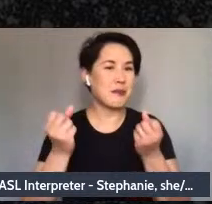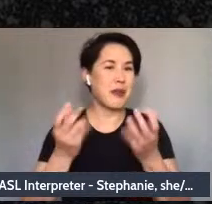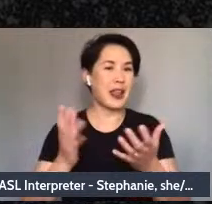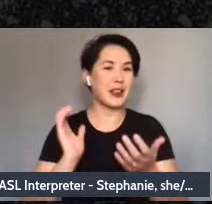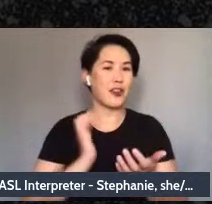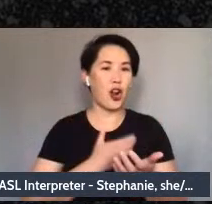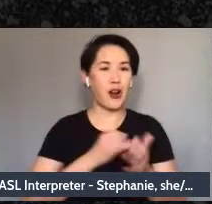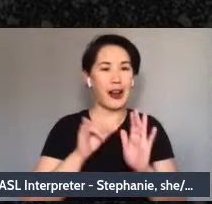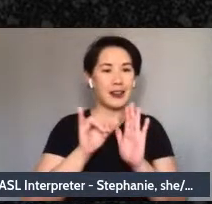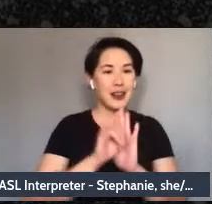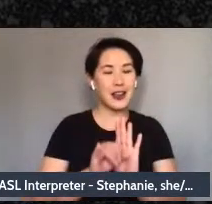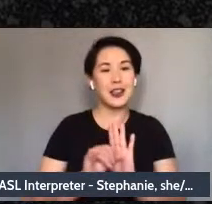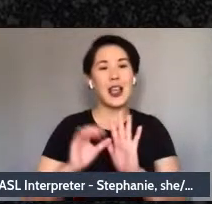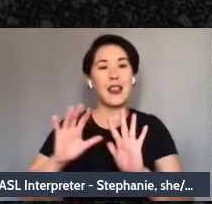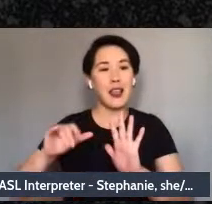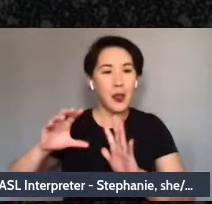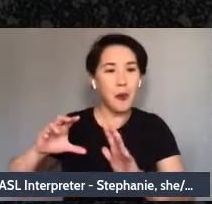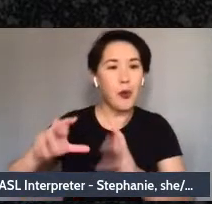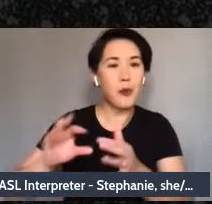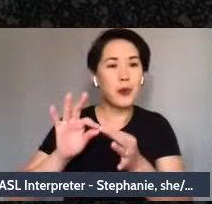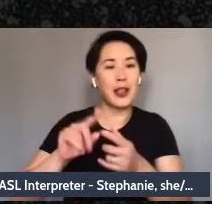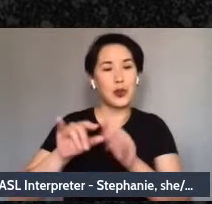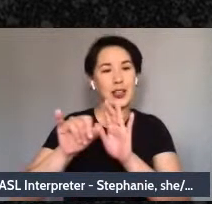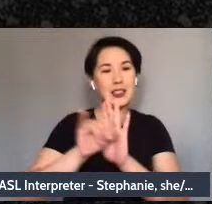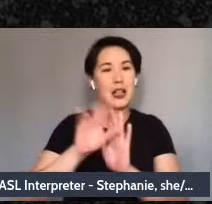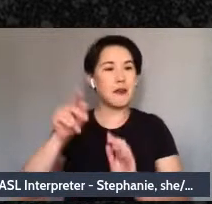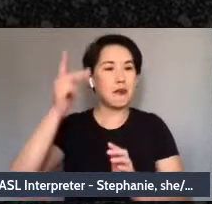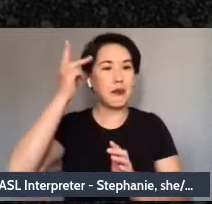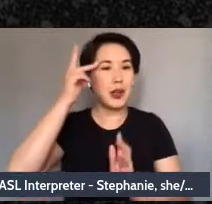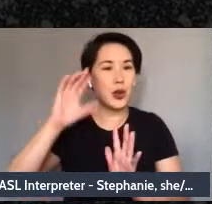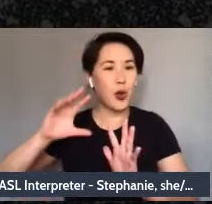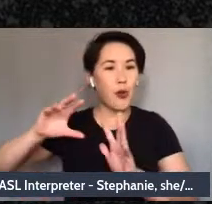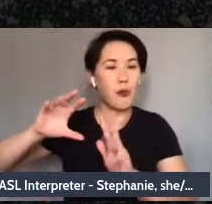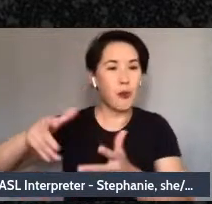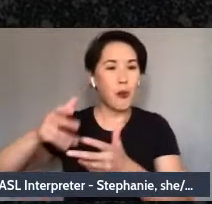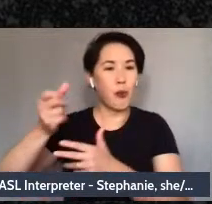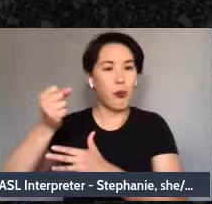identity it's a part of a political movement and had been a part of a political movement